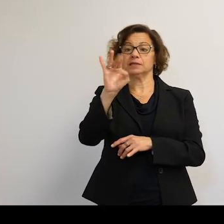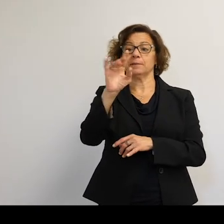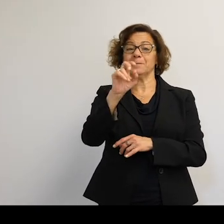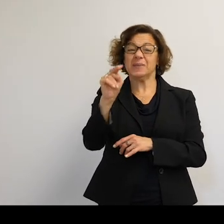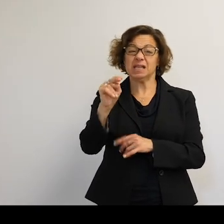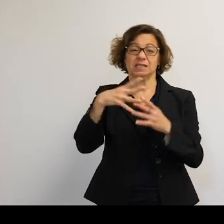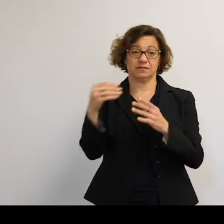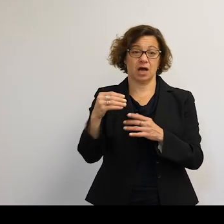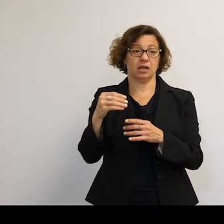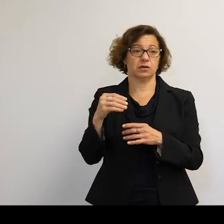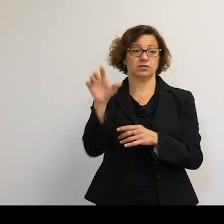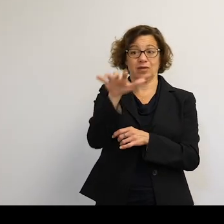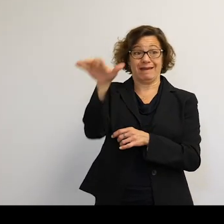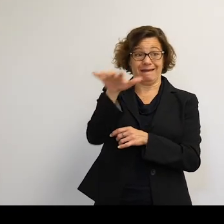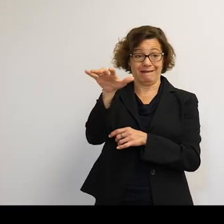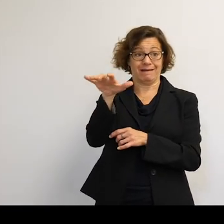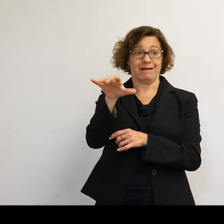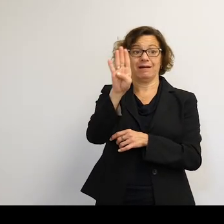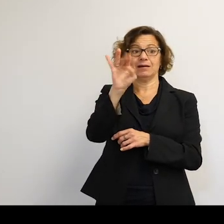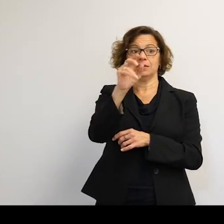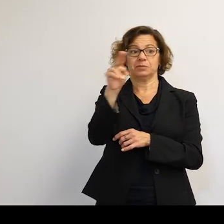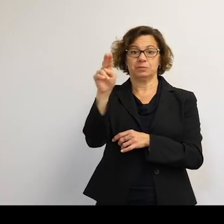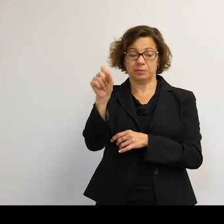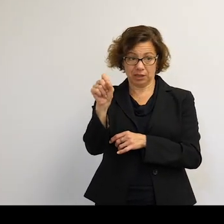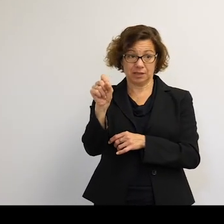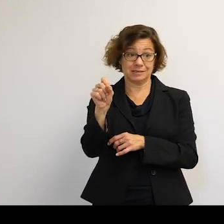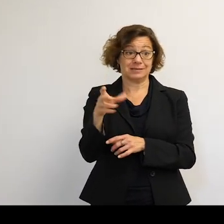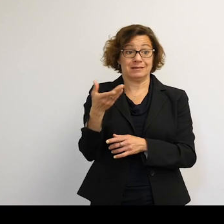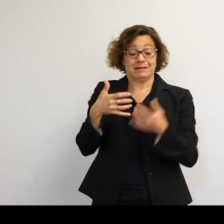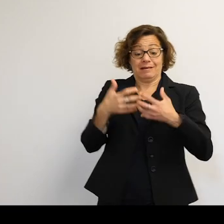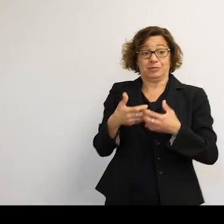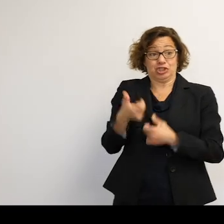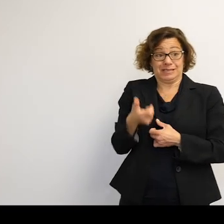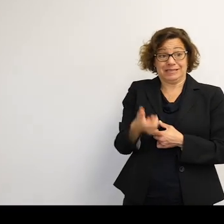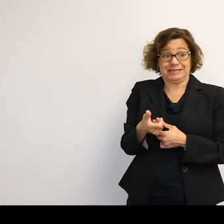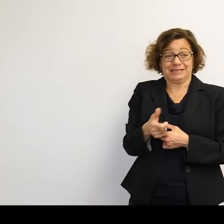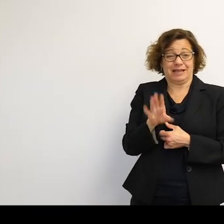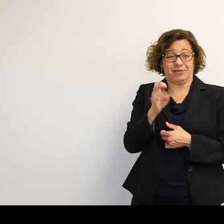because they can be up there for 10, 20 years constantly communicating with the Earth,